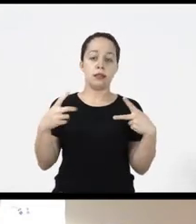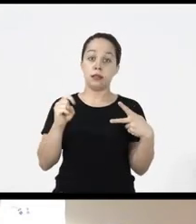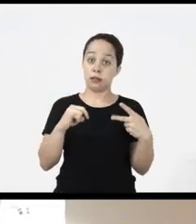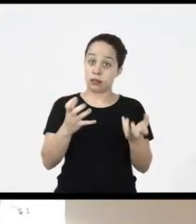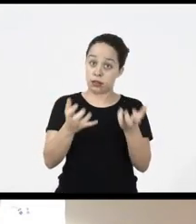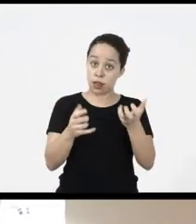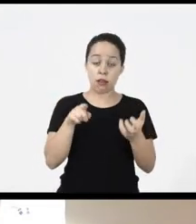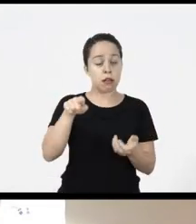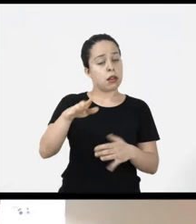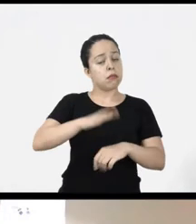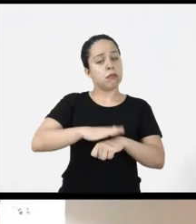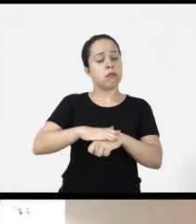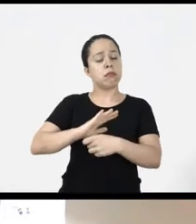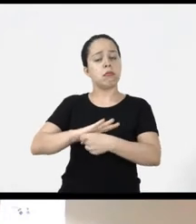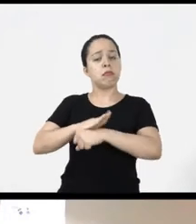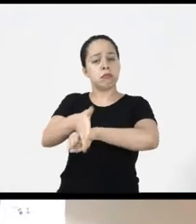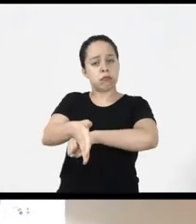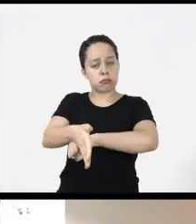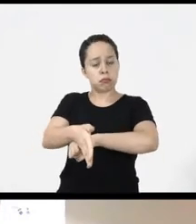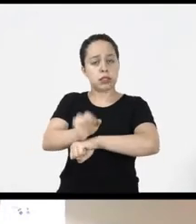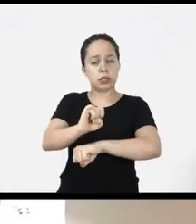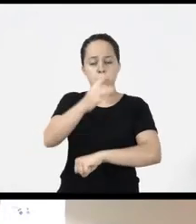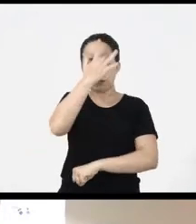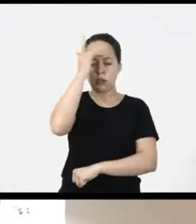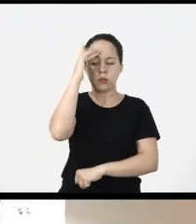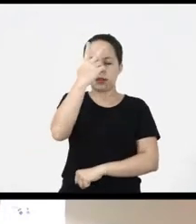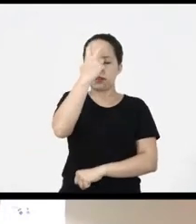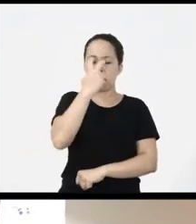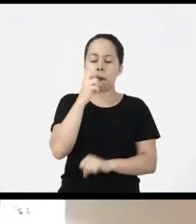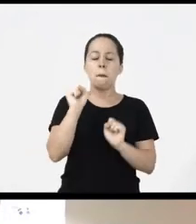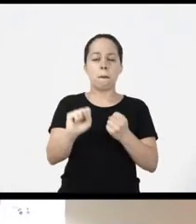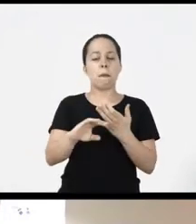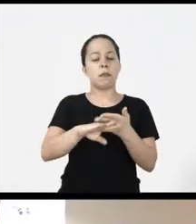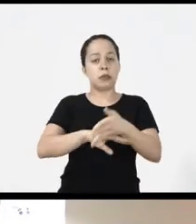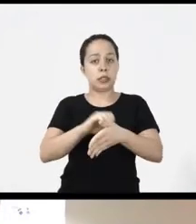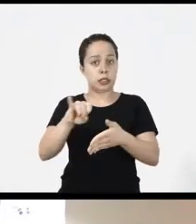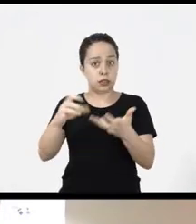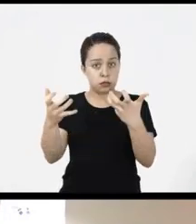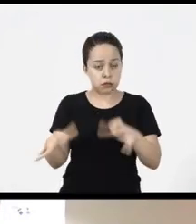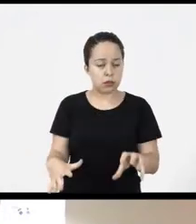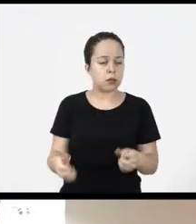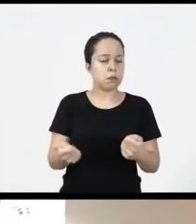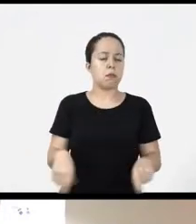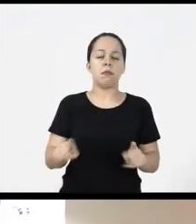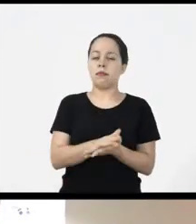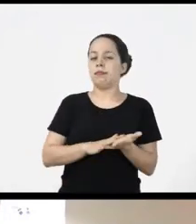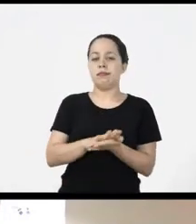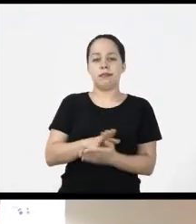the link if he wants it he enters right if the blind user wants he will enter otherwise he does not enter